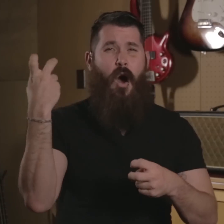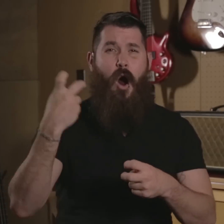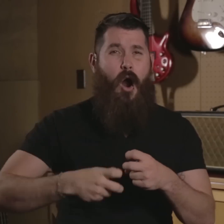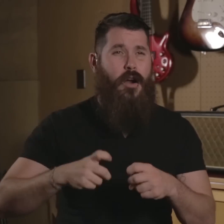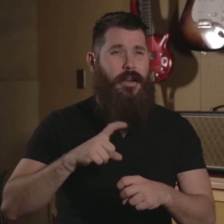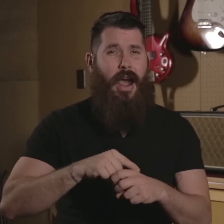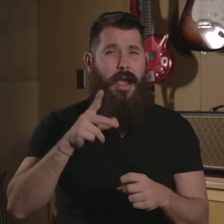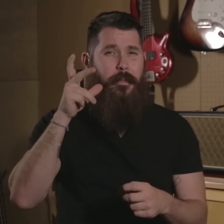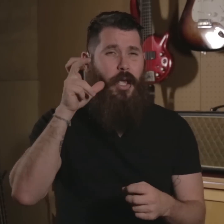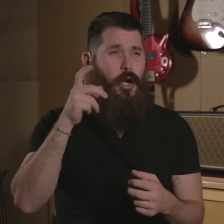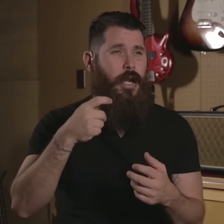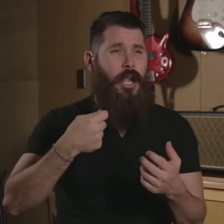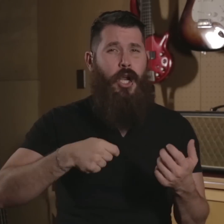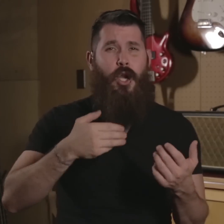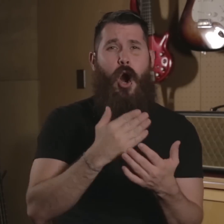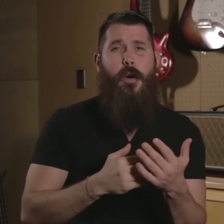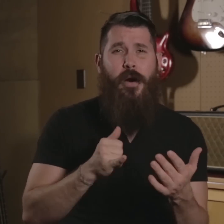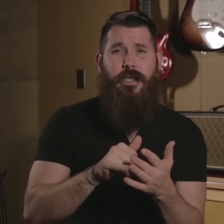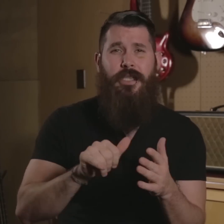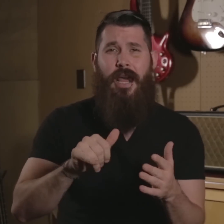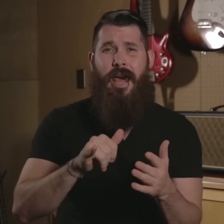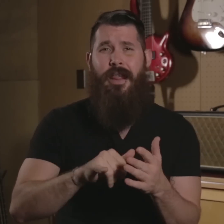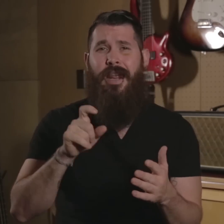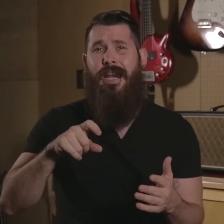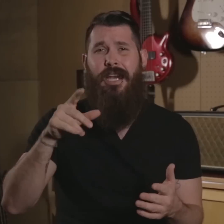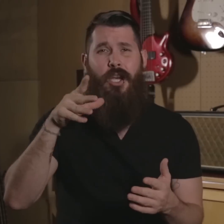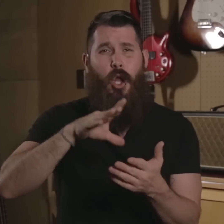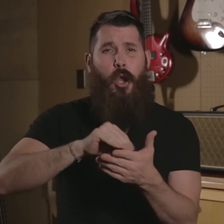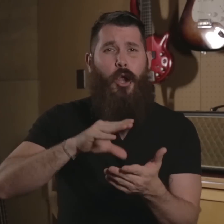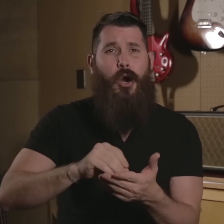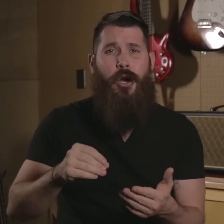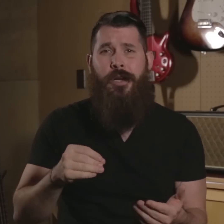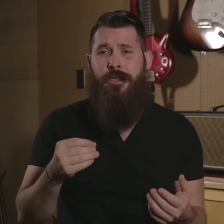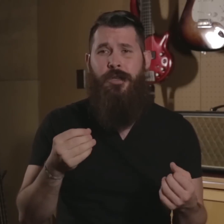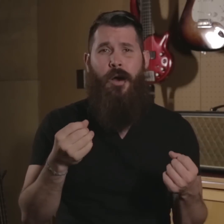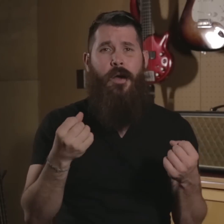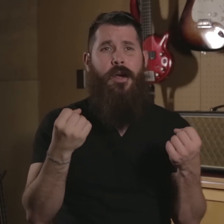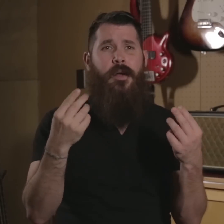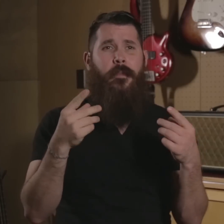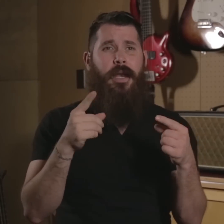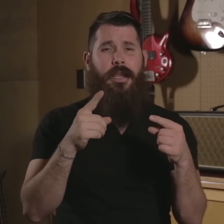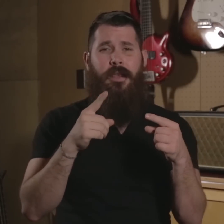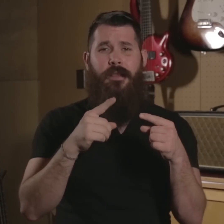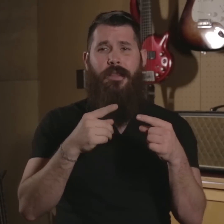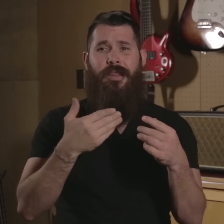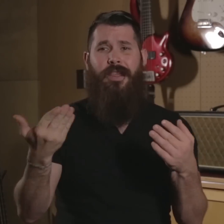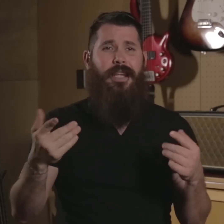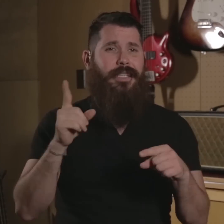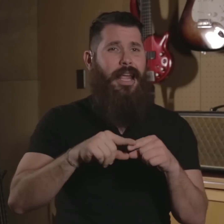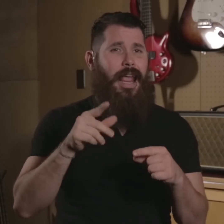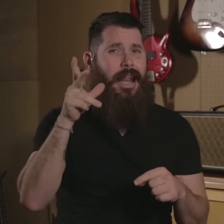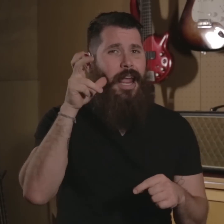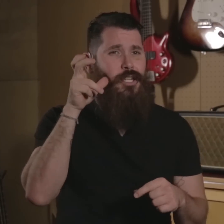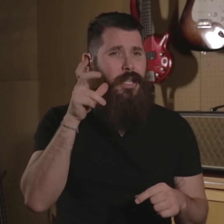hard time hearing guitar parts that I need to learn many things I can actually